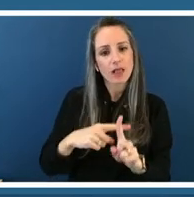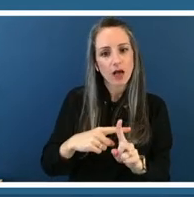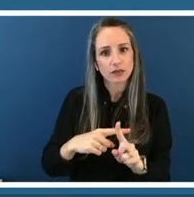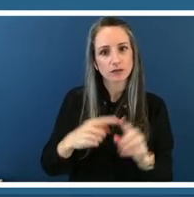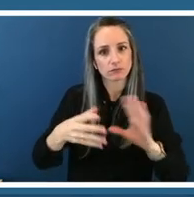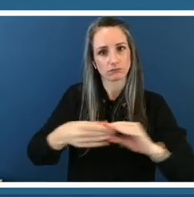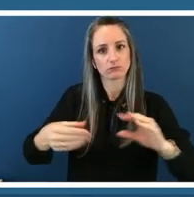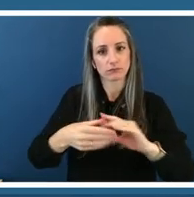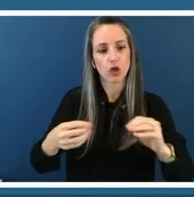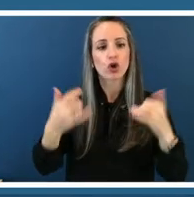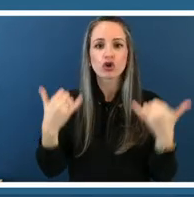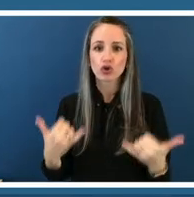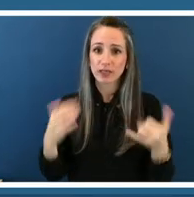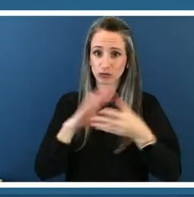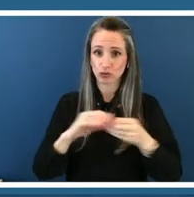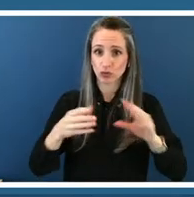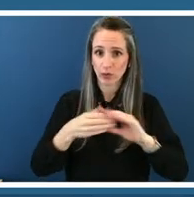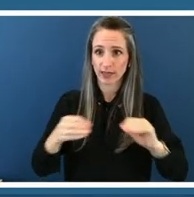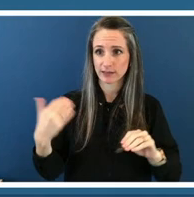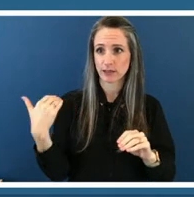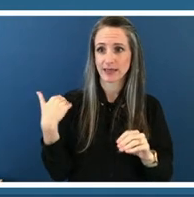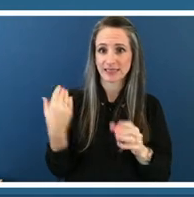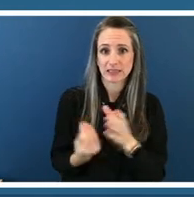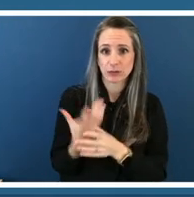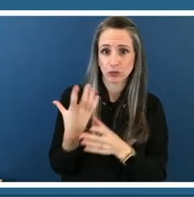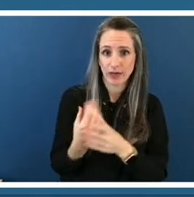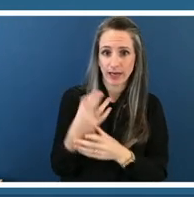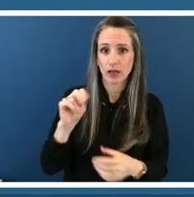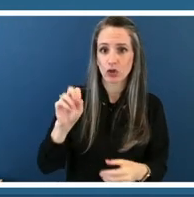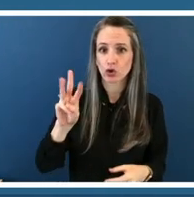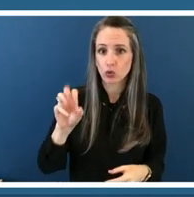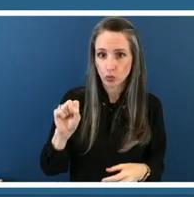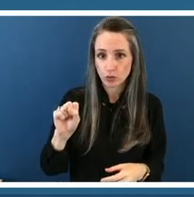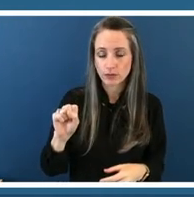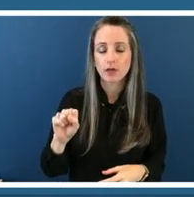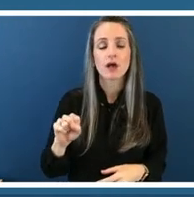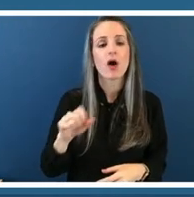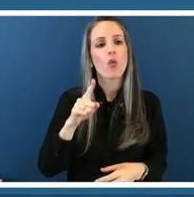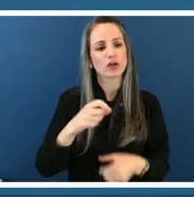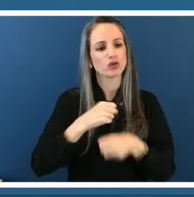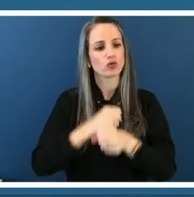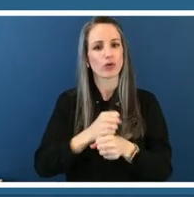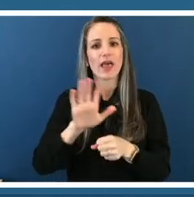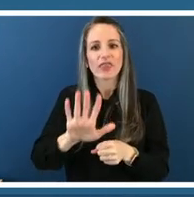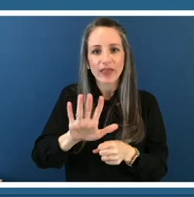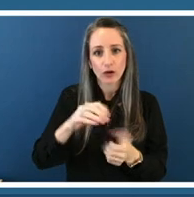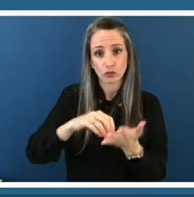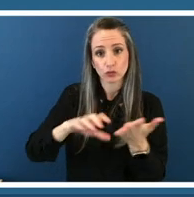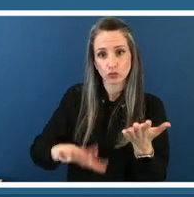in the news and to contribute their own perspectives and by creating their own collective